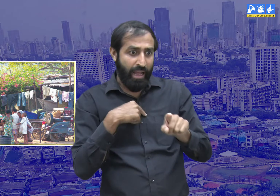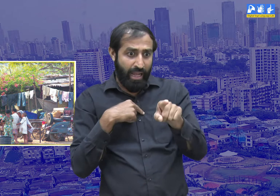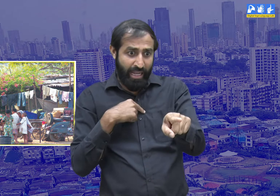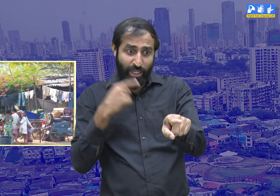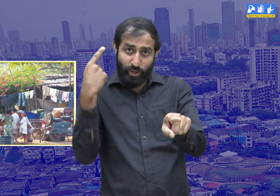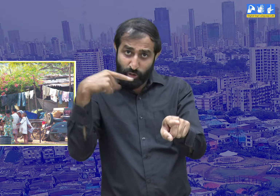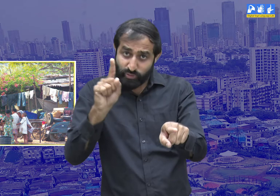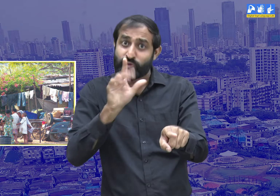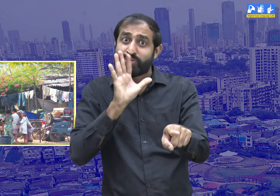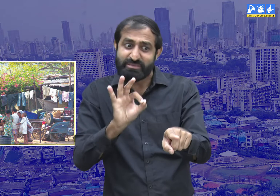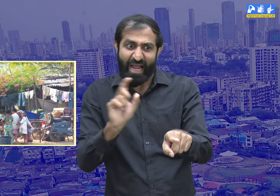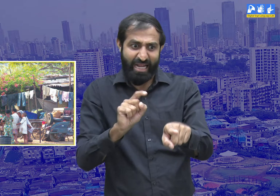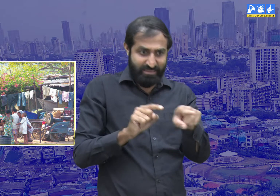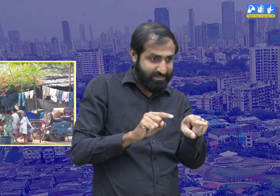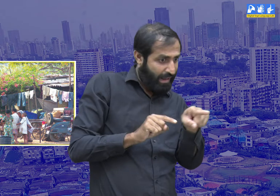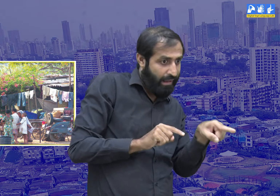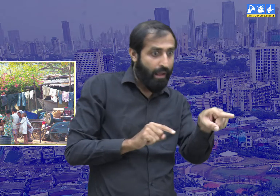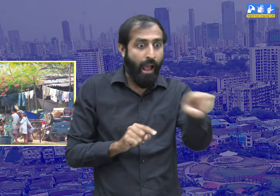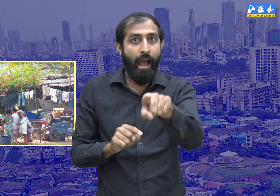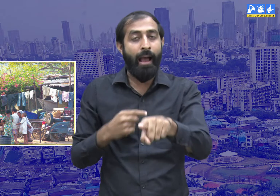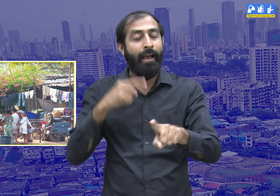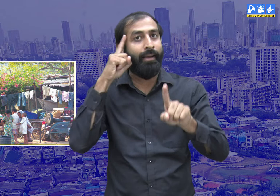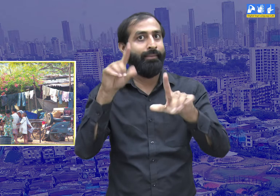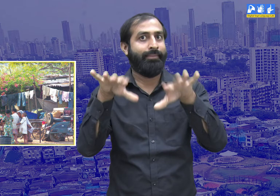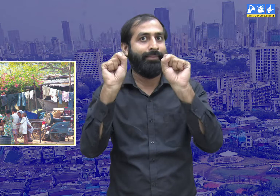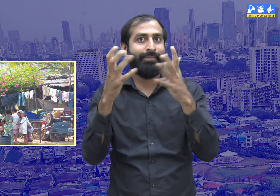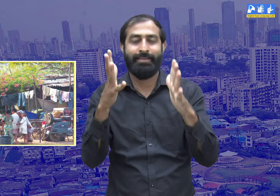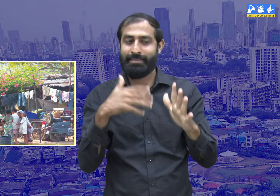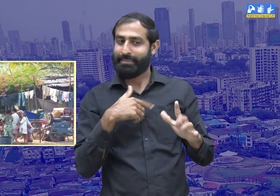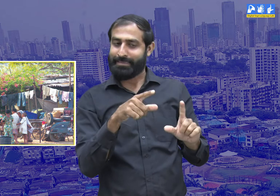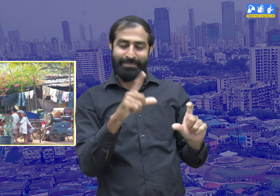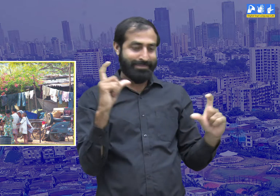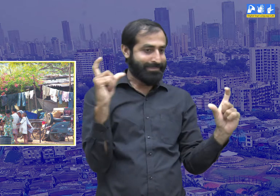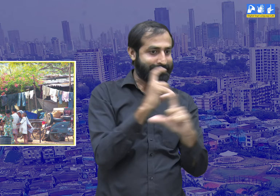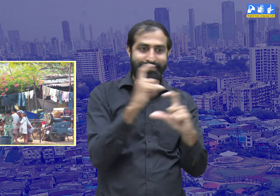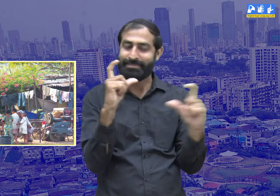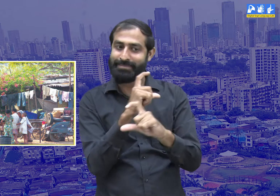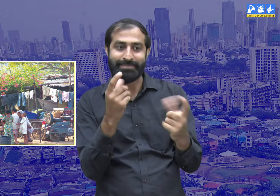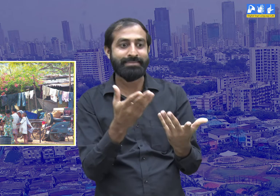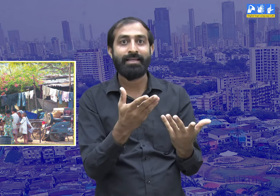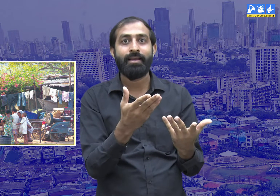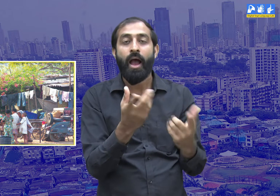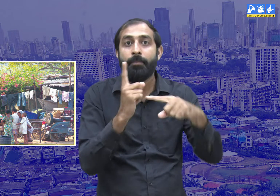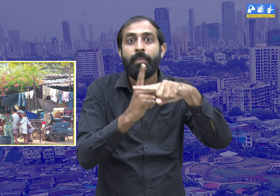But I could not make out which was his house.